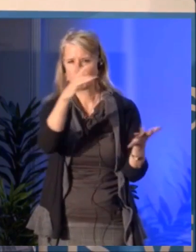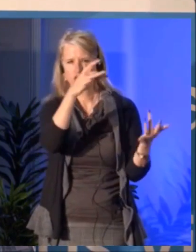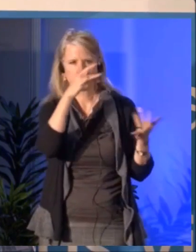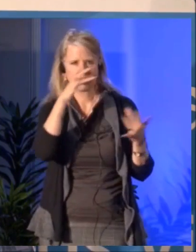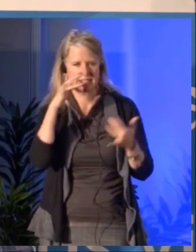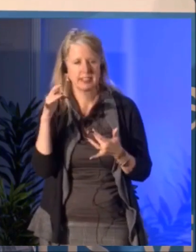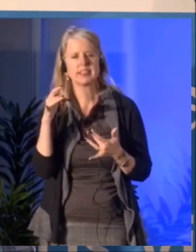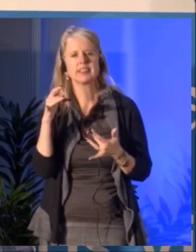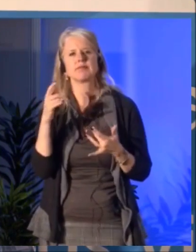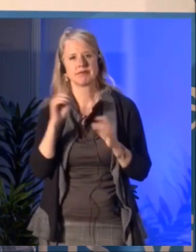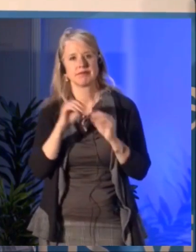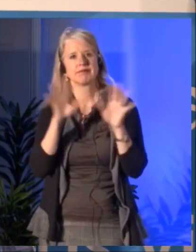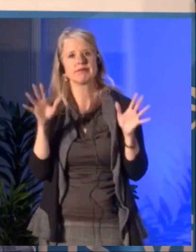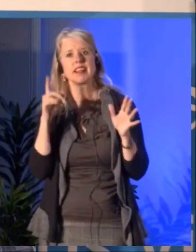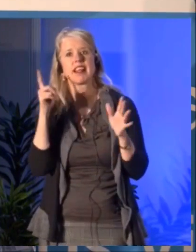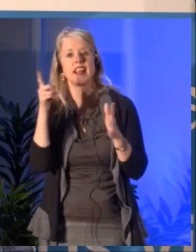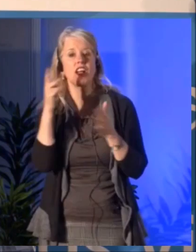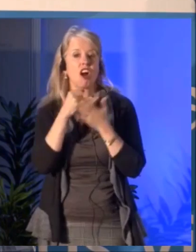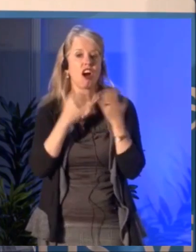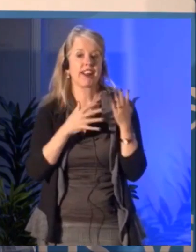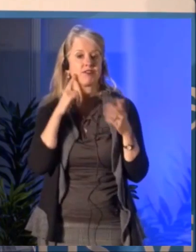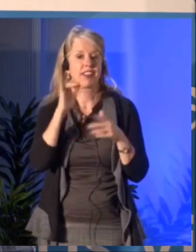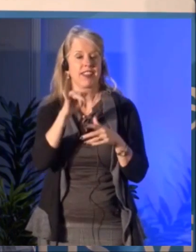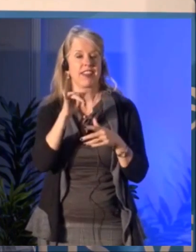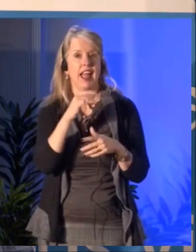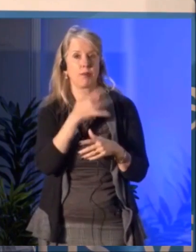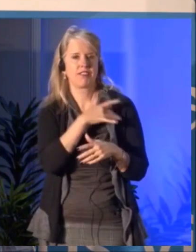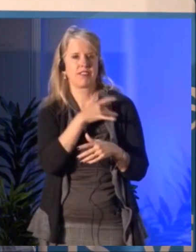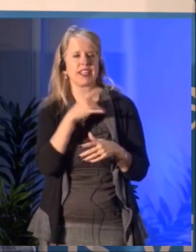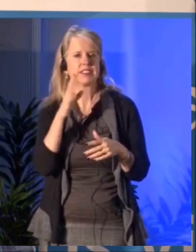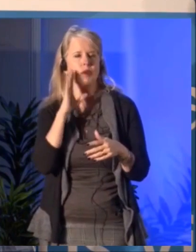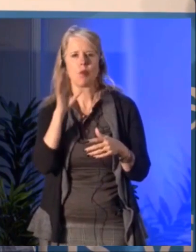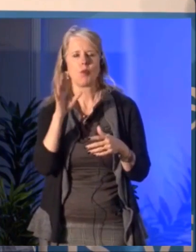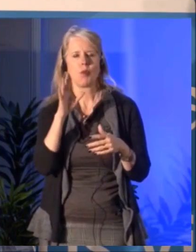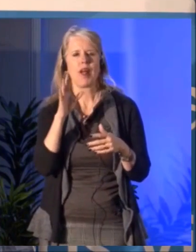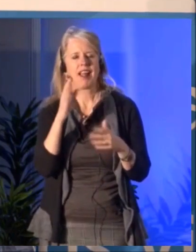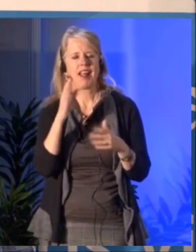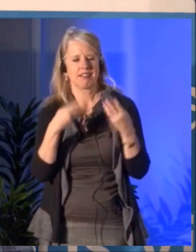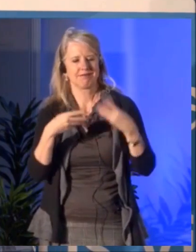and private investment, when there is more public investment and private everybody raises.